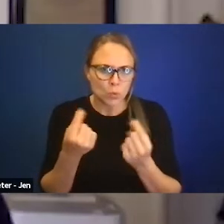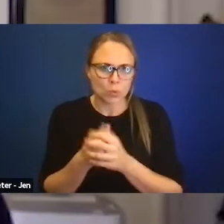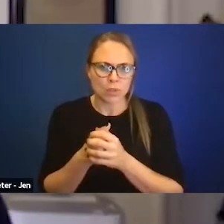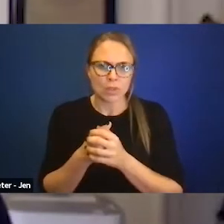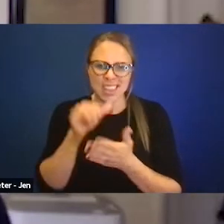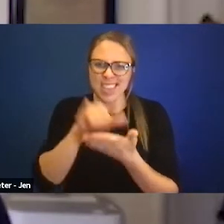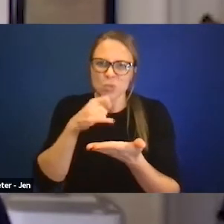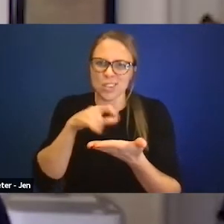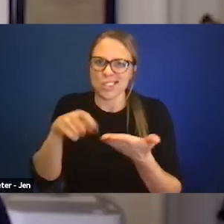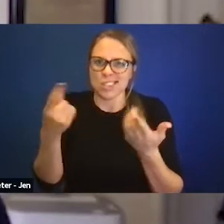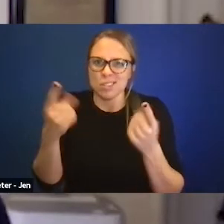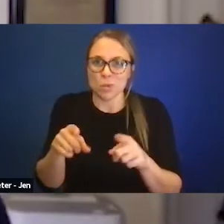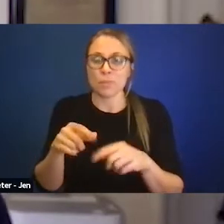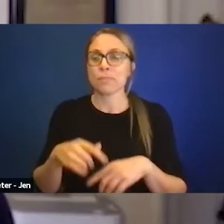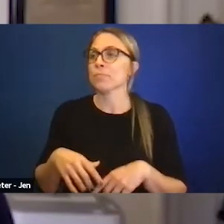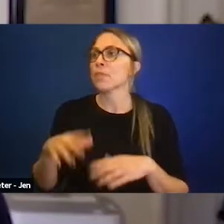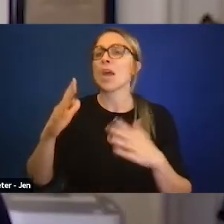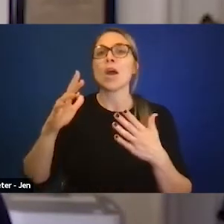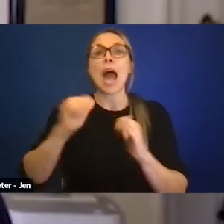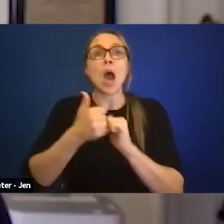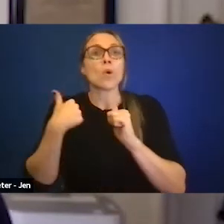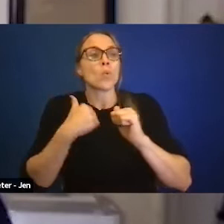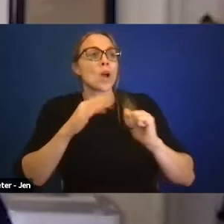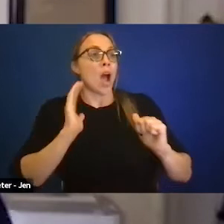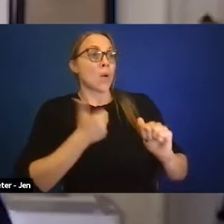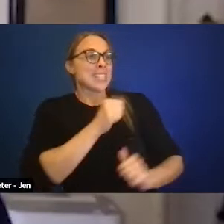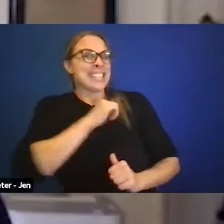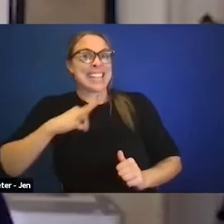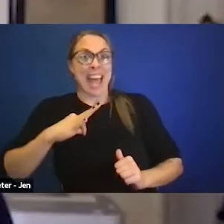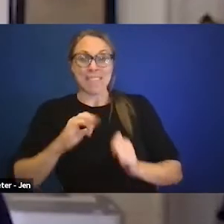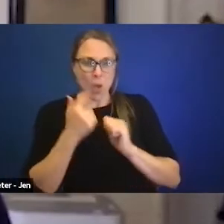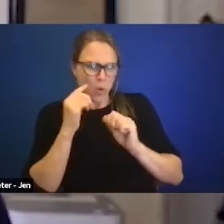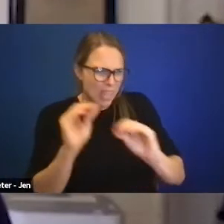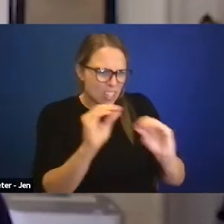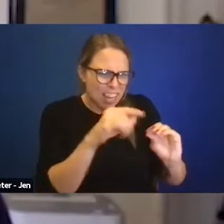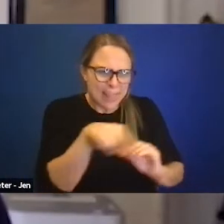What are we doing to educate our staff? What are we doing to inform entities